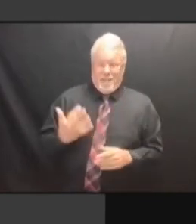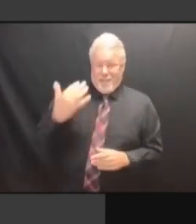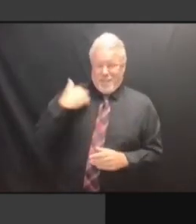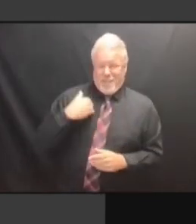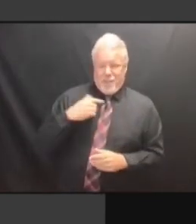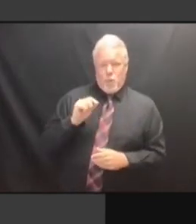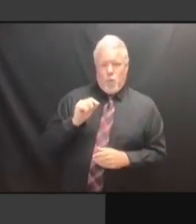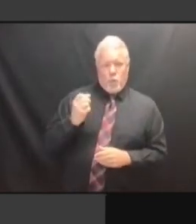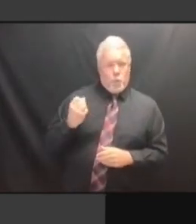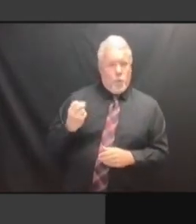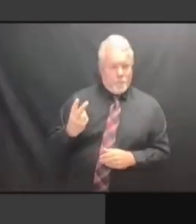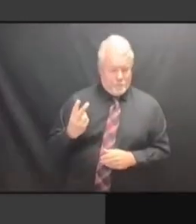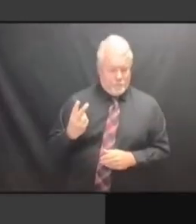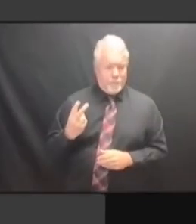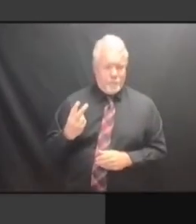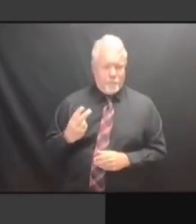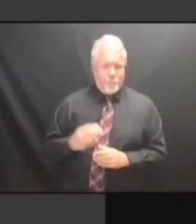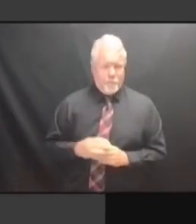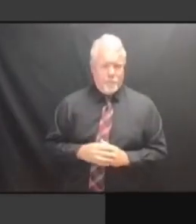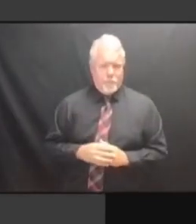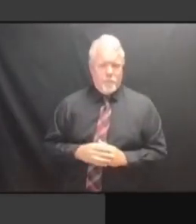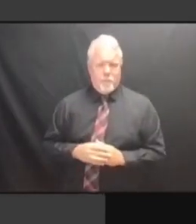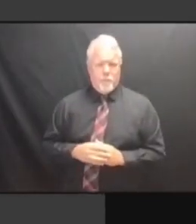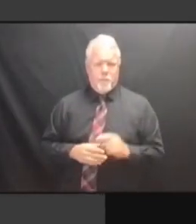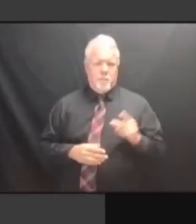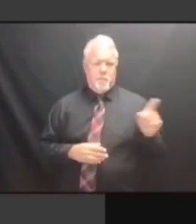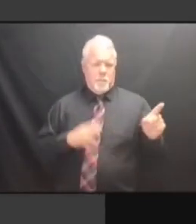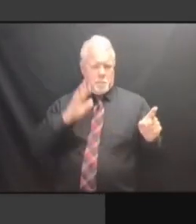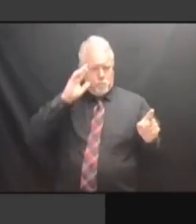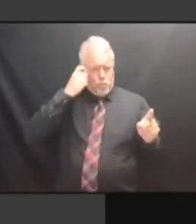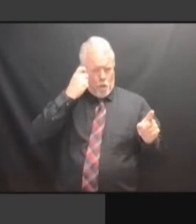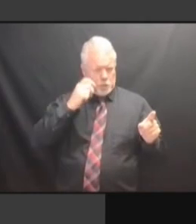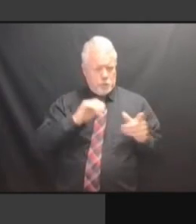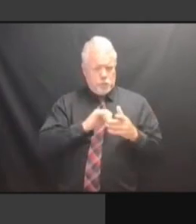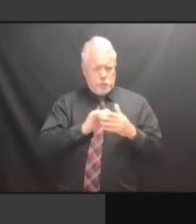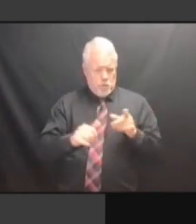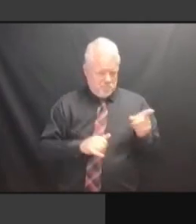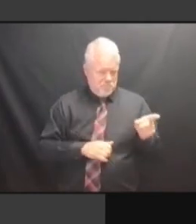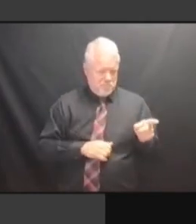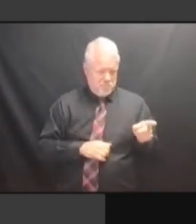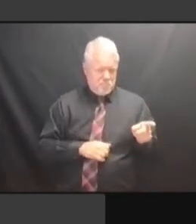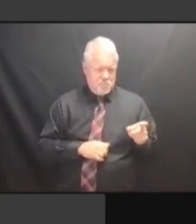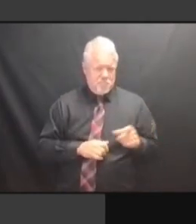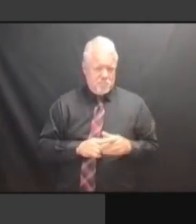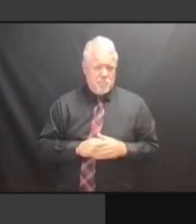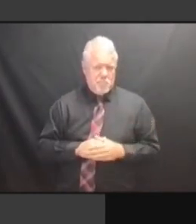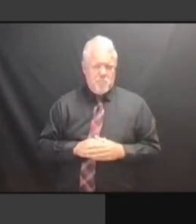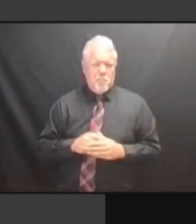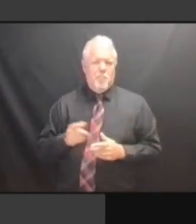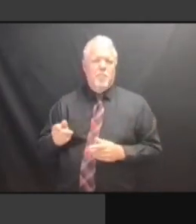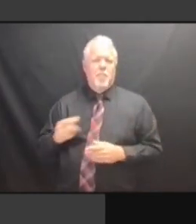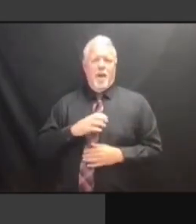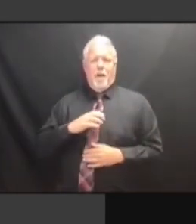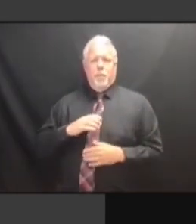IN THE BRONX DISCLOSED A PROBLEM IN THE BRONX DISCLOSED A PROBLEM WITH IN THE BRONX DISCLOSED A PROBLEM WITH THE IN THE BRONX DISCLOSED A PROBLEM WITH THE -- IN THE BRONX DISCLOSED A PROBLEM WITH THE -- THAT IN THE BRONX DISCLOSED A PROBLEM WITH THE -- THAT THE IN THE BRONX DISCLOSED A PROBLEM WITH THE -- THAT THE MACHINES IN THE BRONX DISCLOSED A PROBLEM WITH THE -- THAT THE MACHINES -- WITH THE -- THAT THE MACHINES -- WITH THE -- THAT THE MACHINES -- IF WITH THE -- THAT THE MACHINES -- IF THE WITH THE -- THAT THE MACHINES -- IF THE MACHINES WITH THE -- THAT THE MACHINES -- IF THE MACHINES WERE WITH THE -- THAT THE MACHINES -- IF THE MACHINES WERE NOT WITH THE -- THAT THE MACHINES -- IF THE MACHINES WERE NOT WARMED IF THE MACHINES WERE NOT WARMED IF THE MACHINES WERE NOT WARMED UP, IF THE MACHINES WERE NOT WARMED UP, THEY